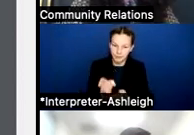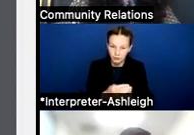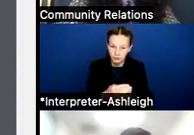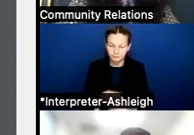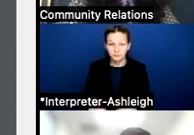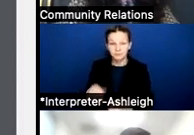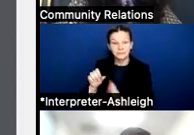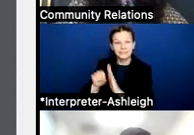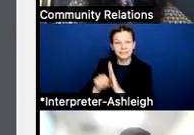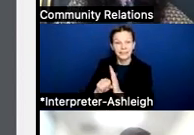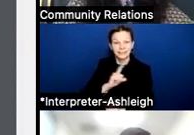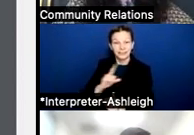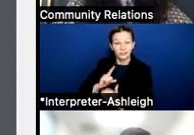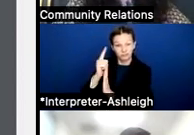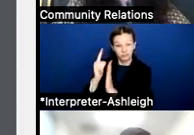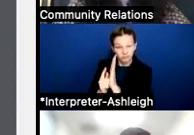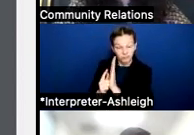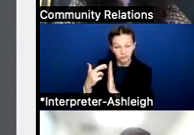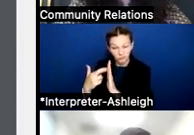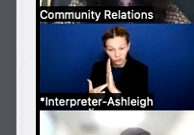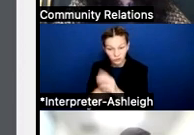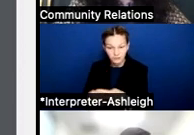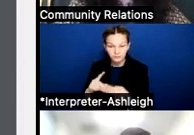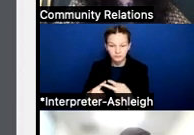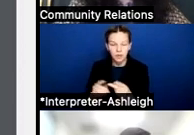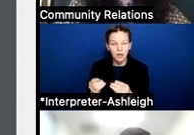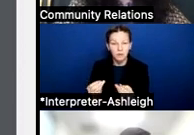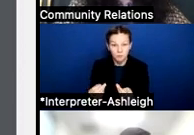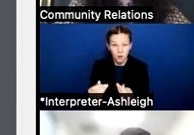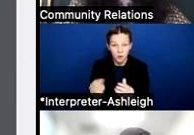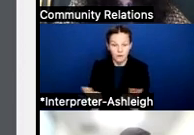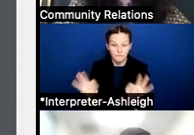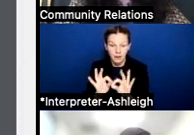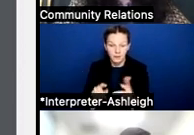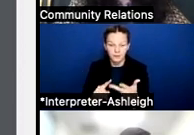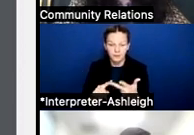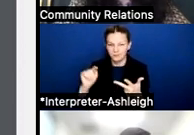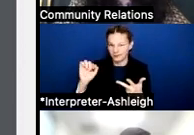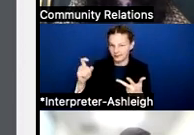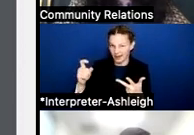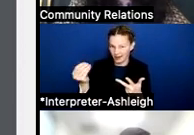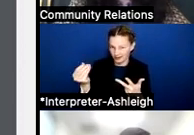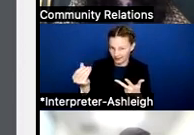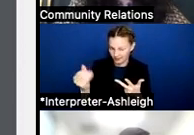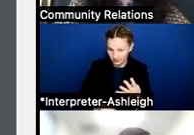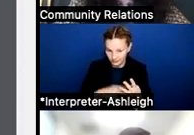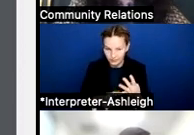property value, tax rate, enrollment, and average daily attendance, inflation,